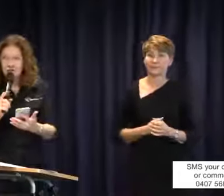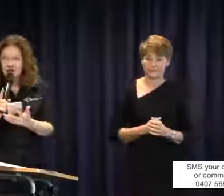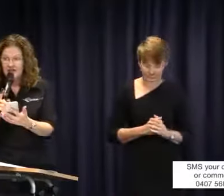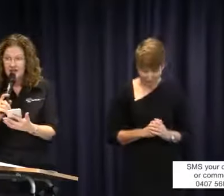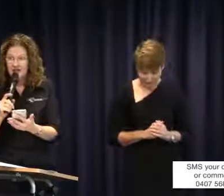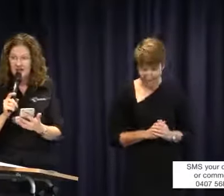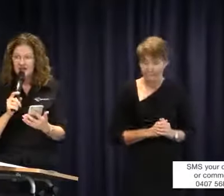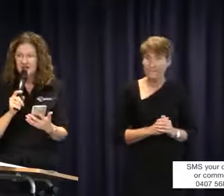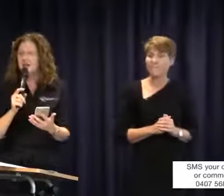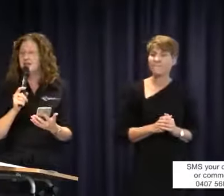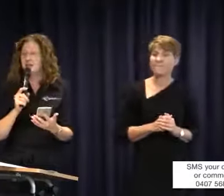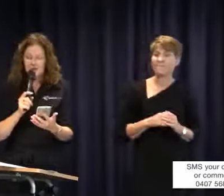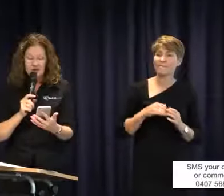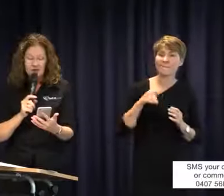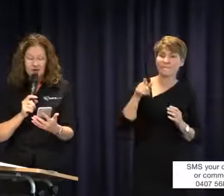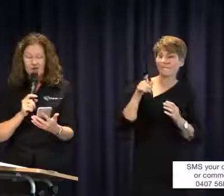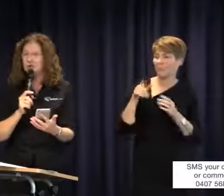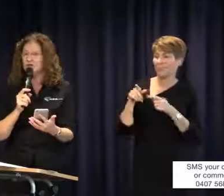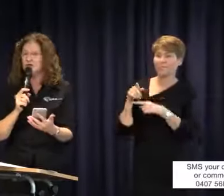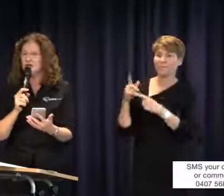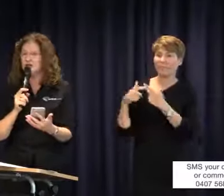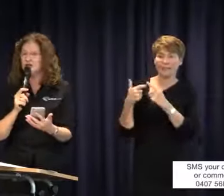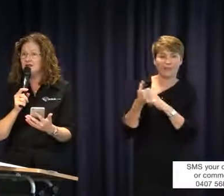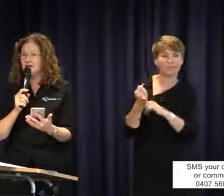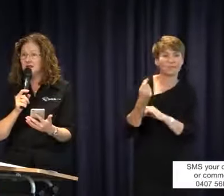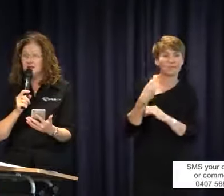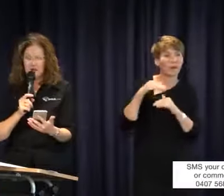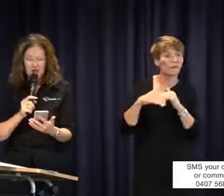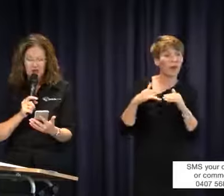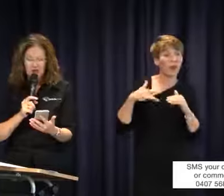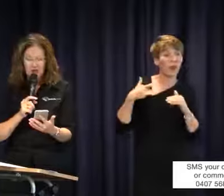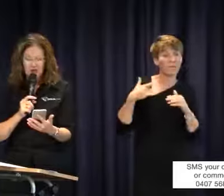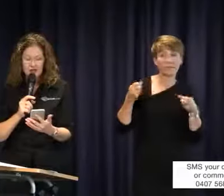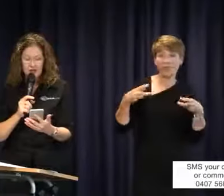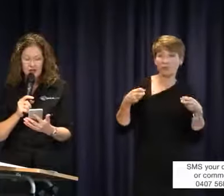Just in relation to, this SMS is about live captioning and captioning in general just